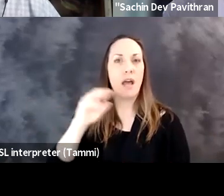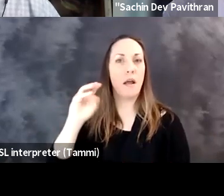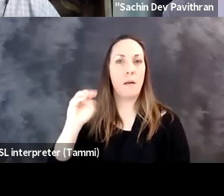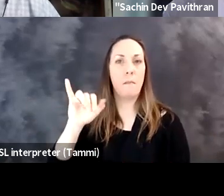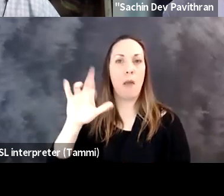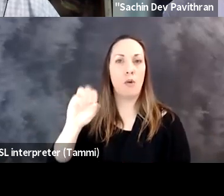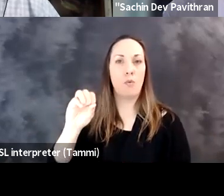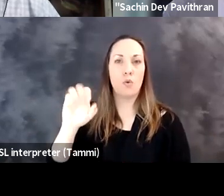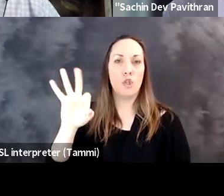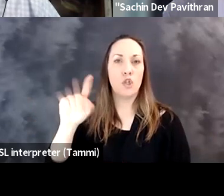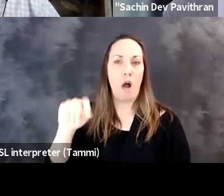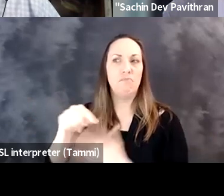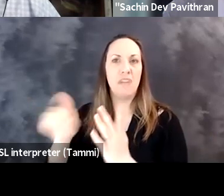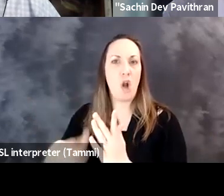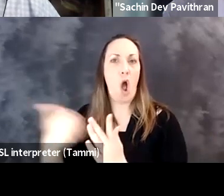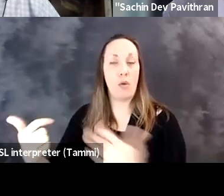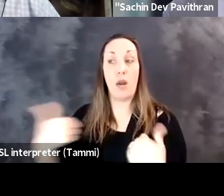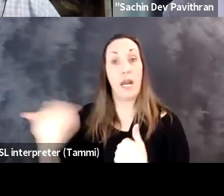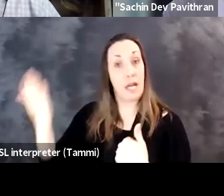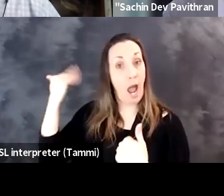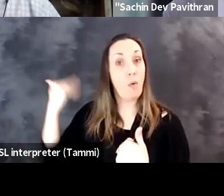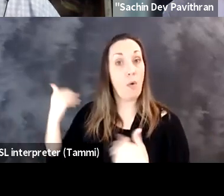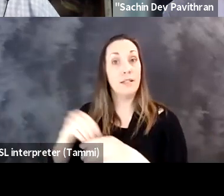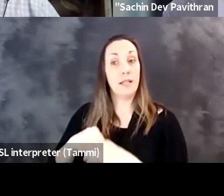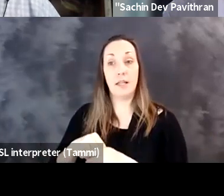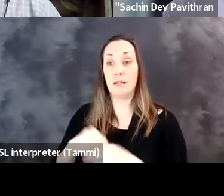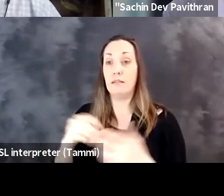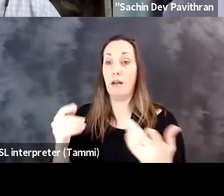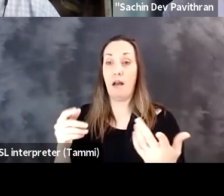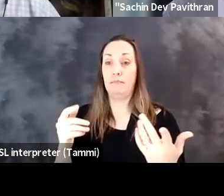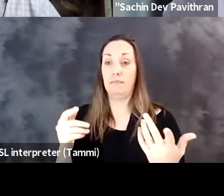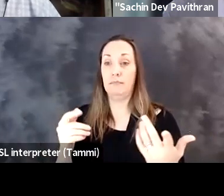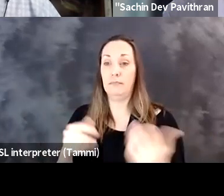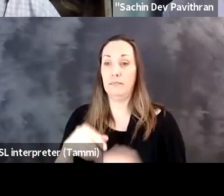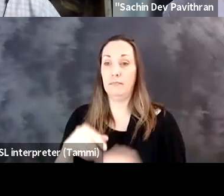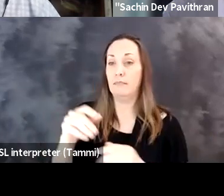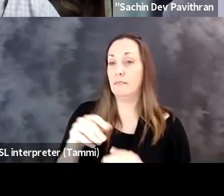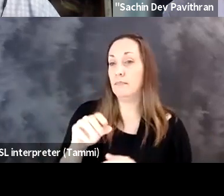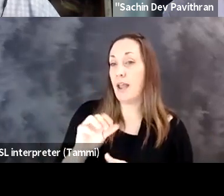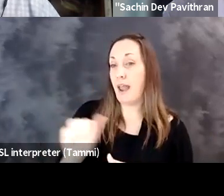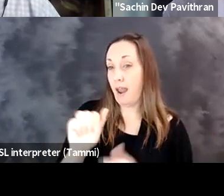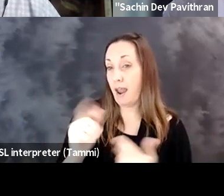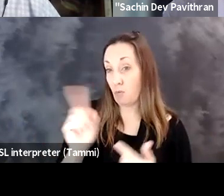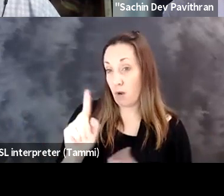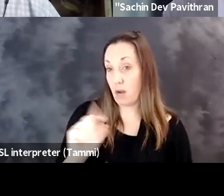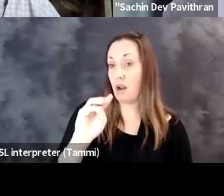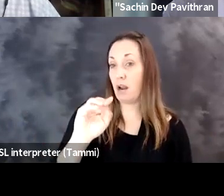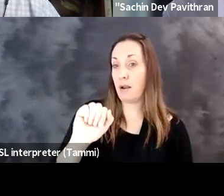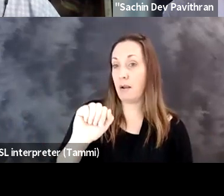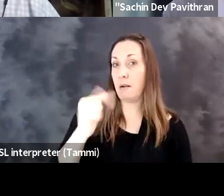from Apple and others, right, Microsoft and others. And I formerly served at Magic Leap,